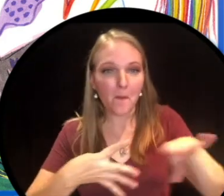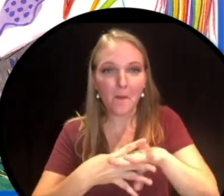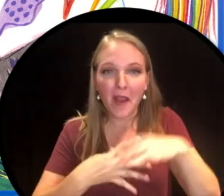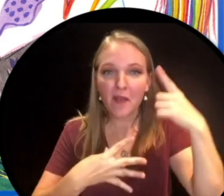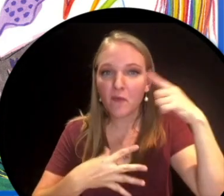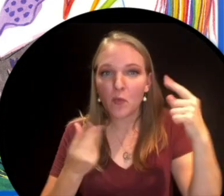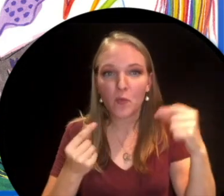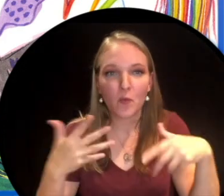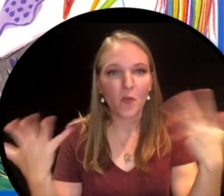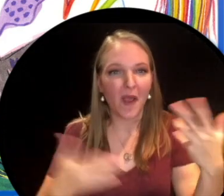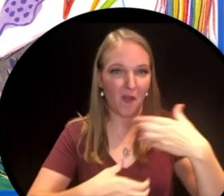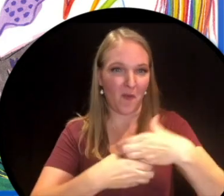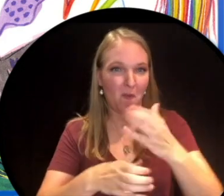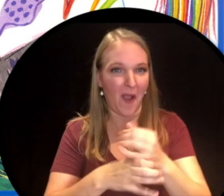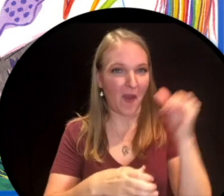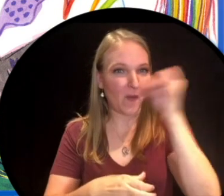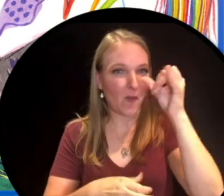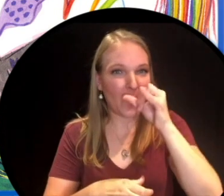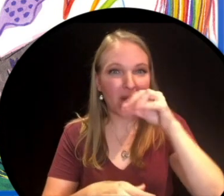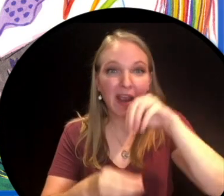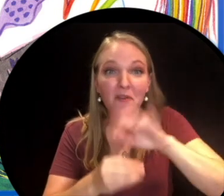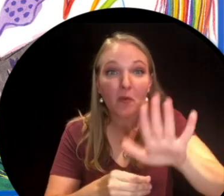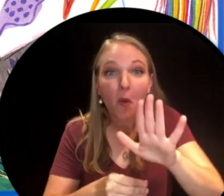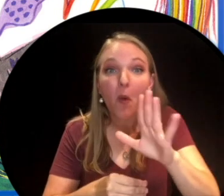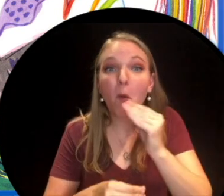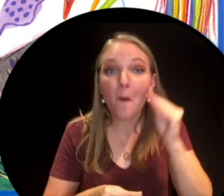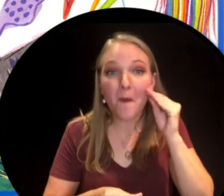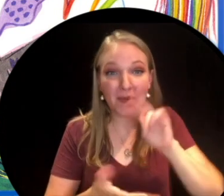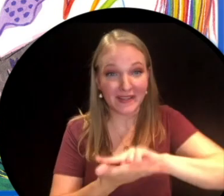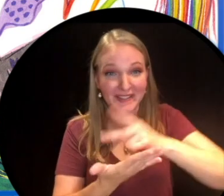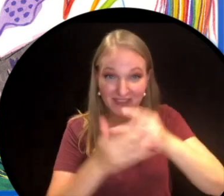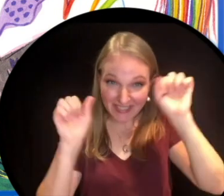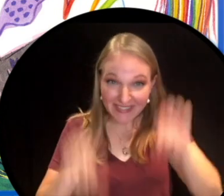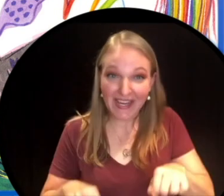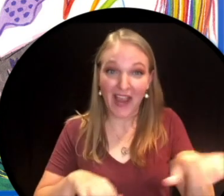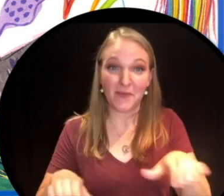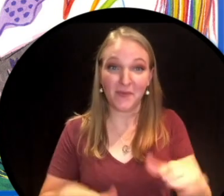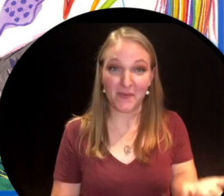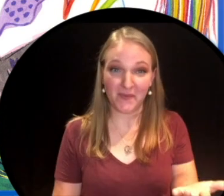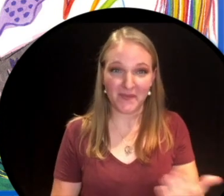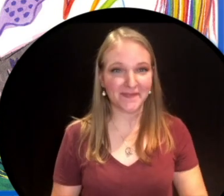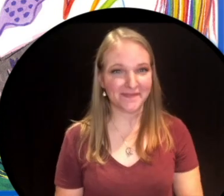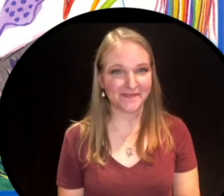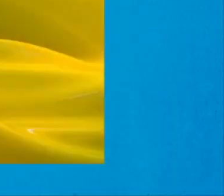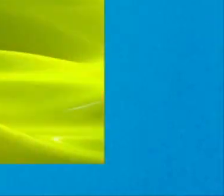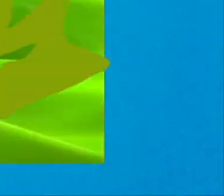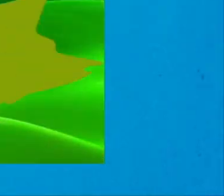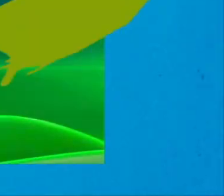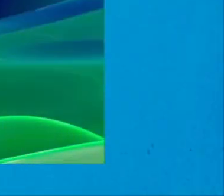and take a break for a completely ridiculous craft you can do in your own kitchen.